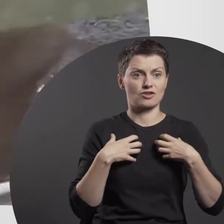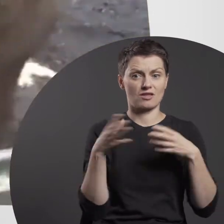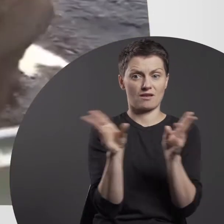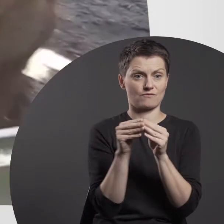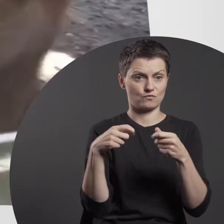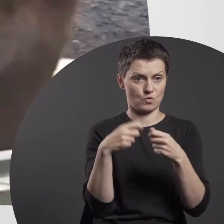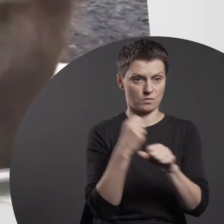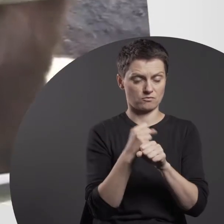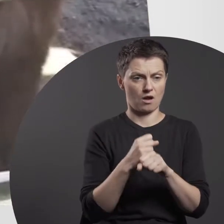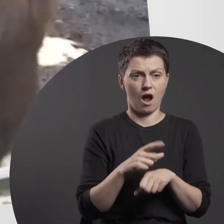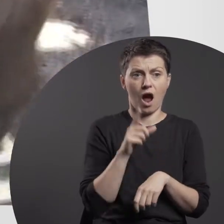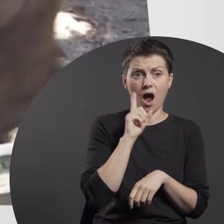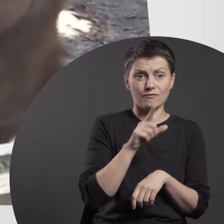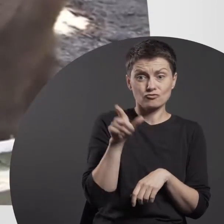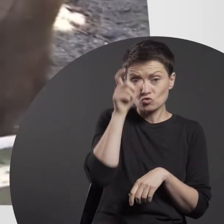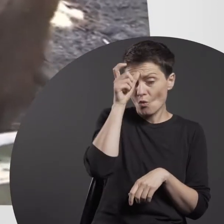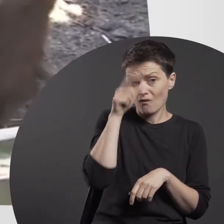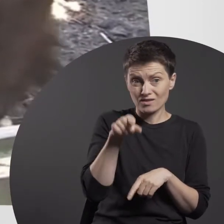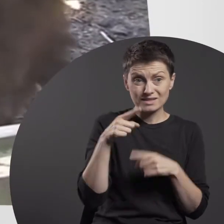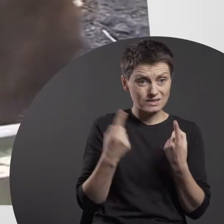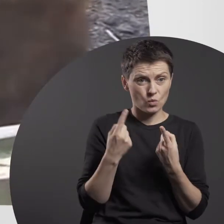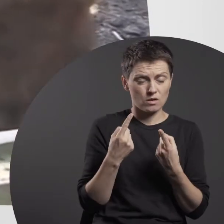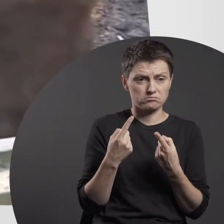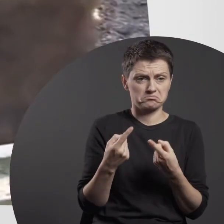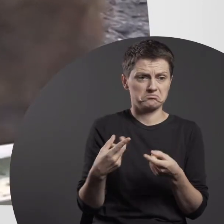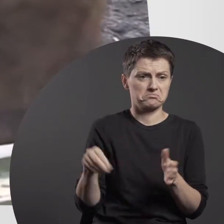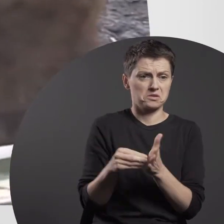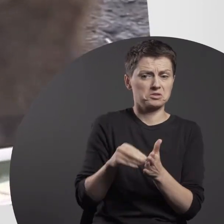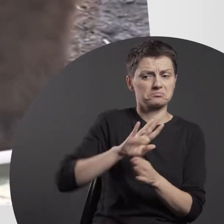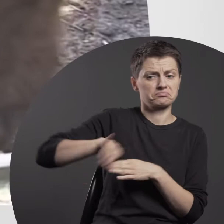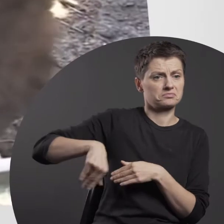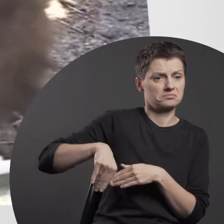In a situation like this, the human being is rendered redundant.